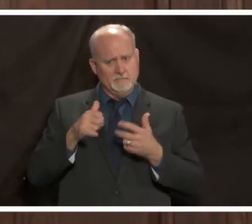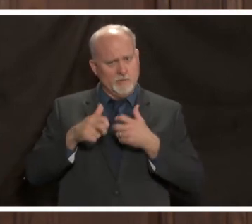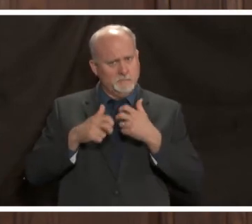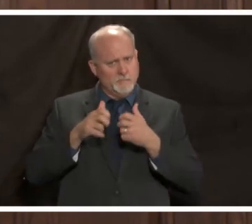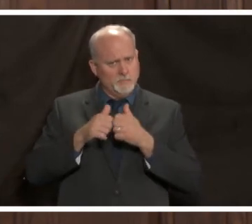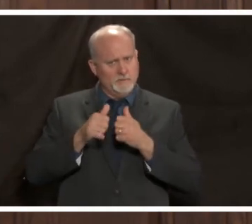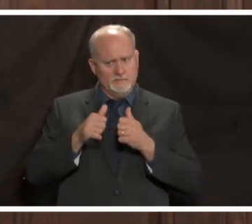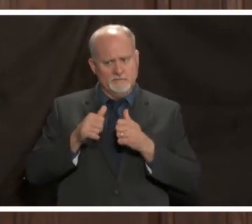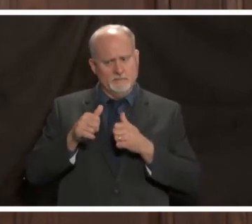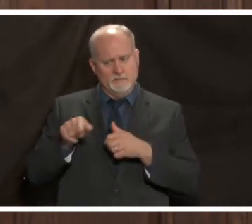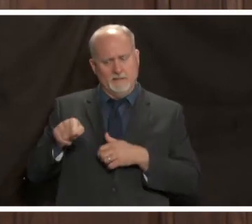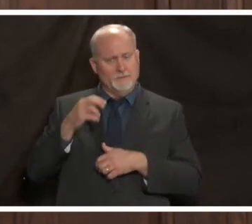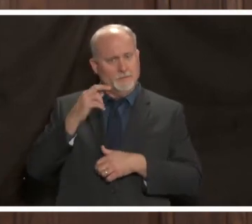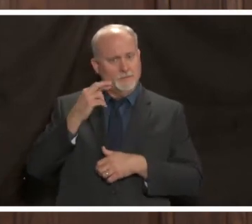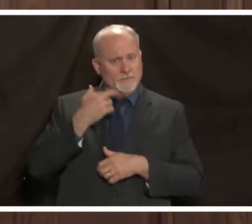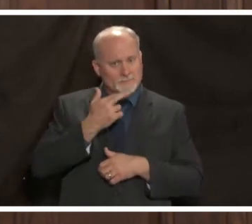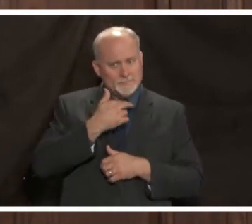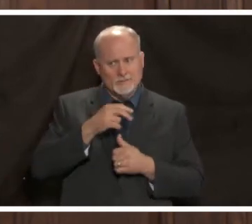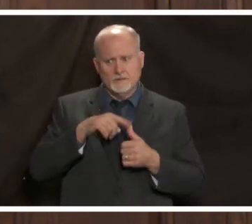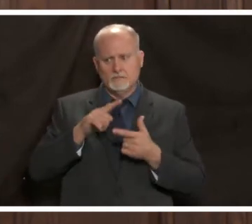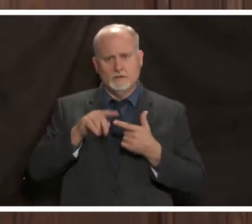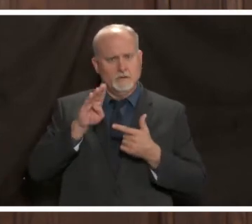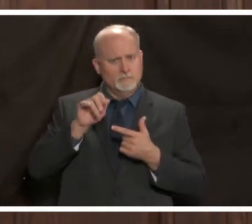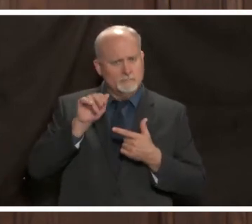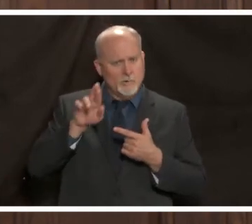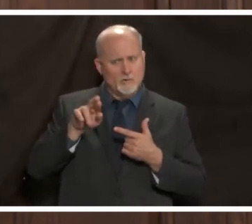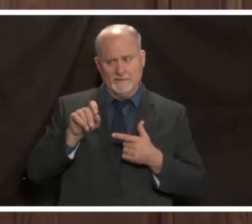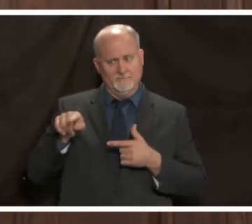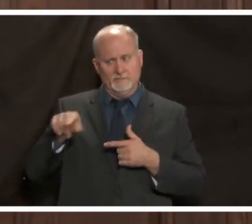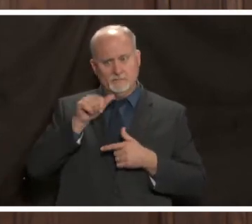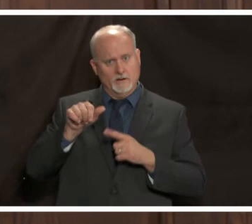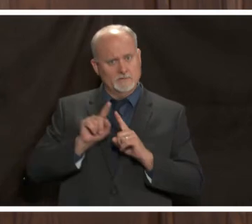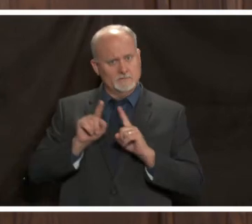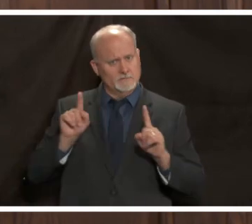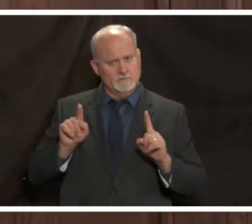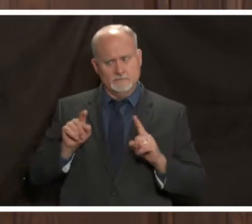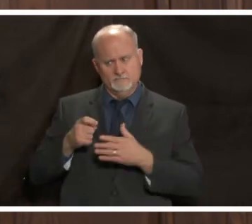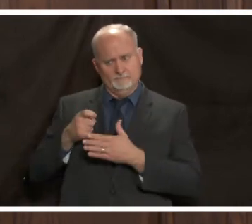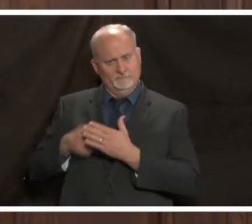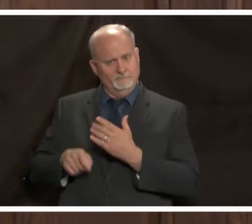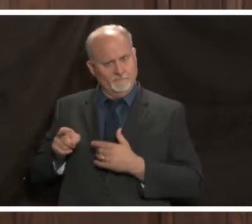restaurants bars businesses about if they're not social distancing or wearing masks are you